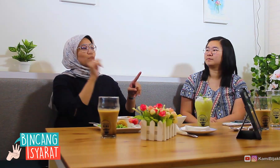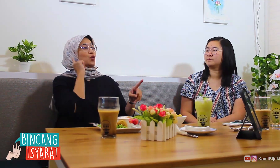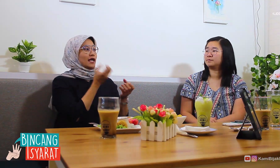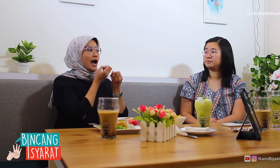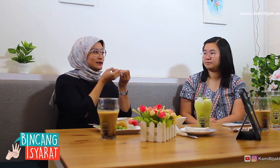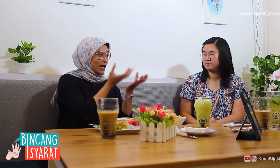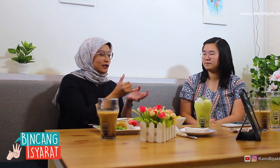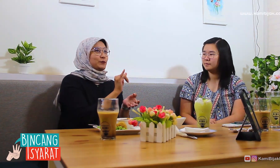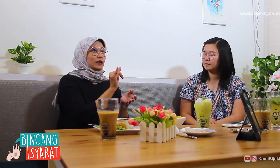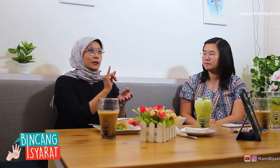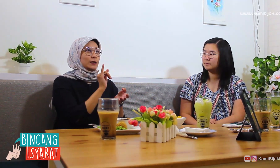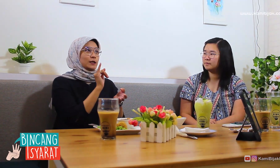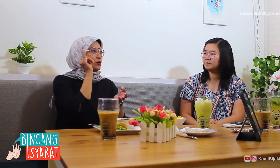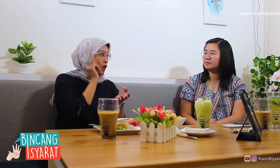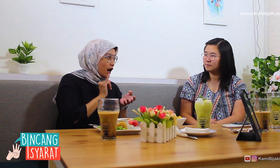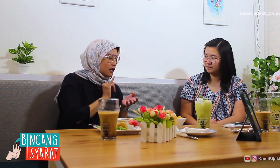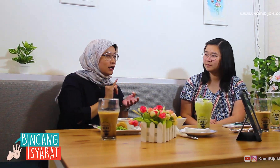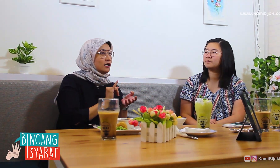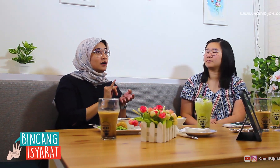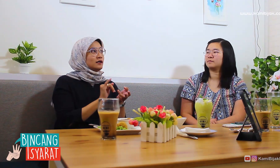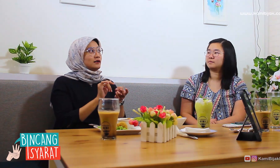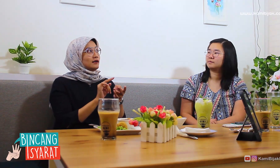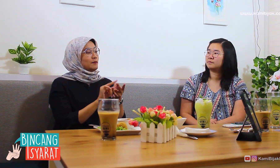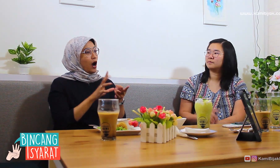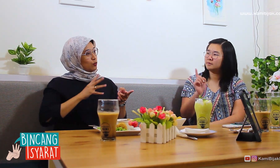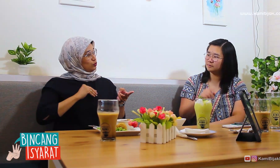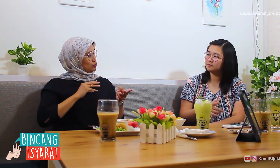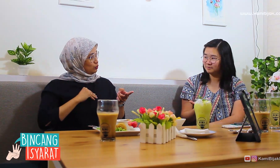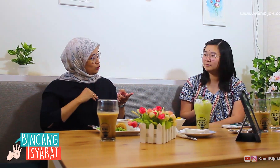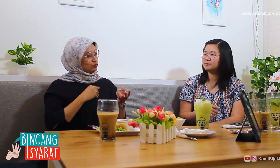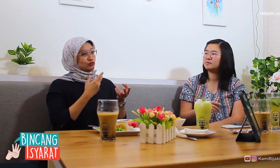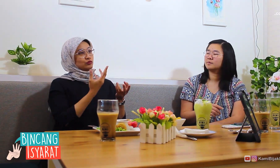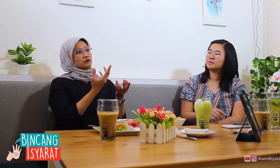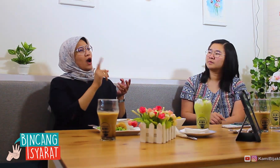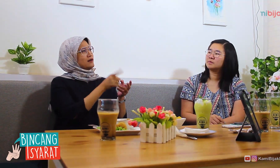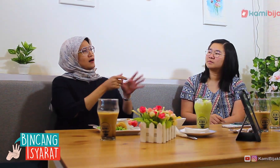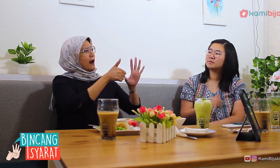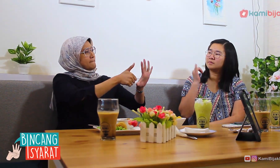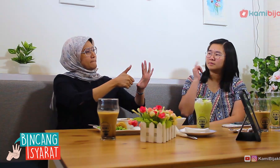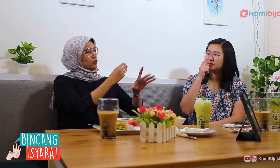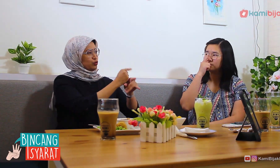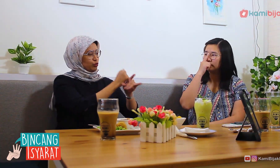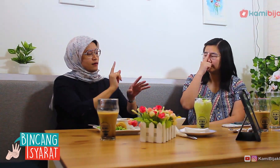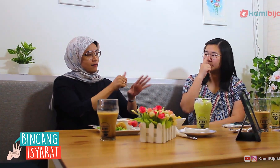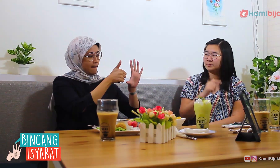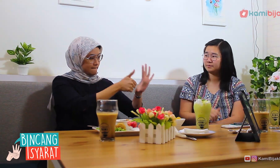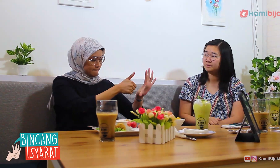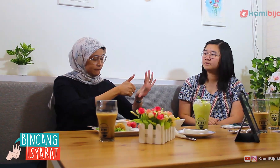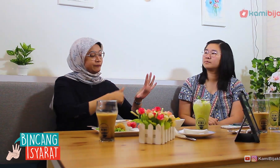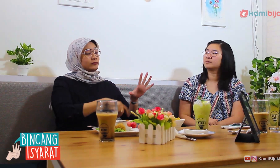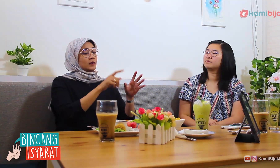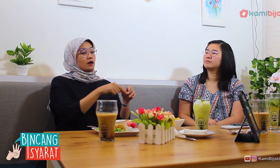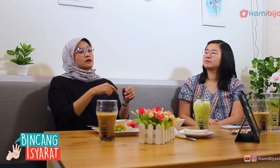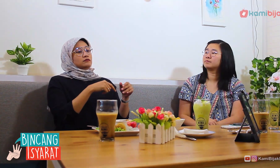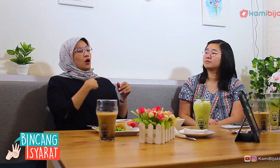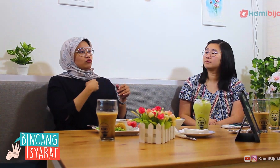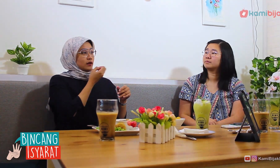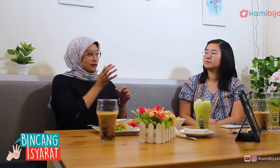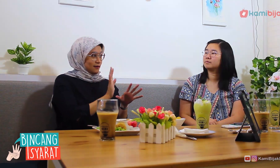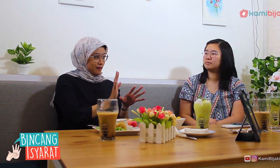Deaf friends, like Iwan, Agus, there are 6 teachers.